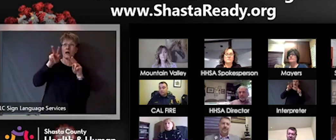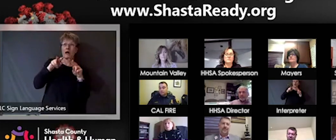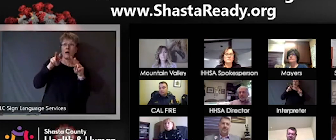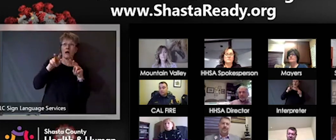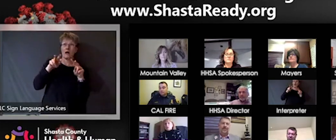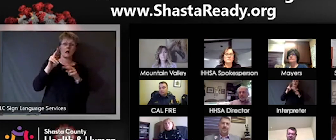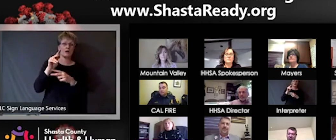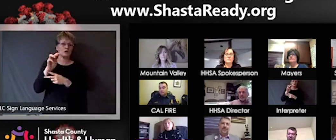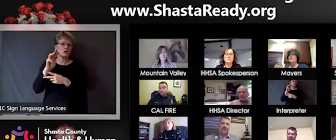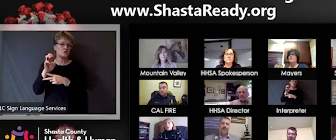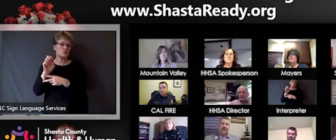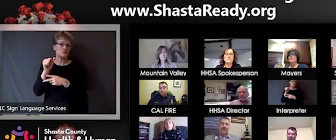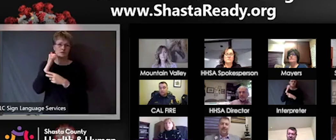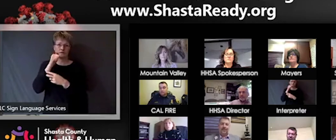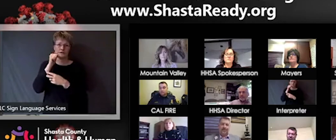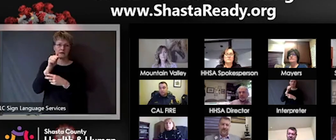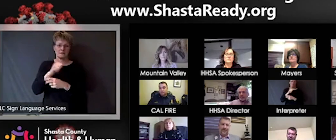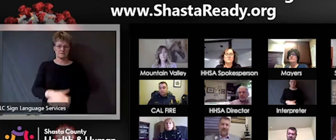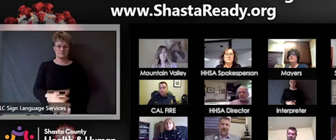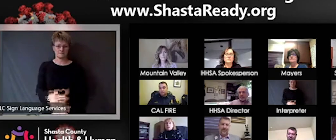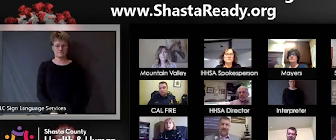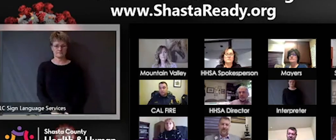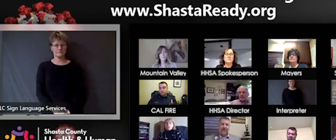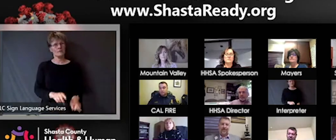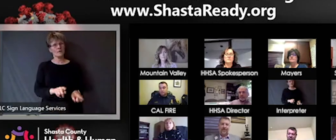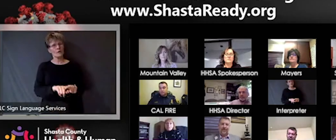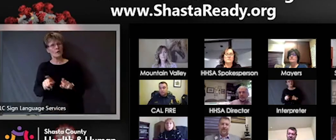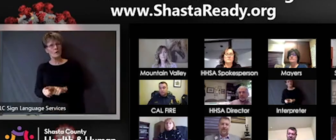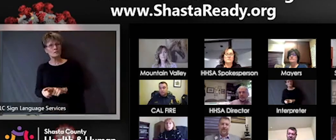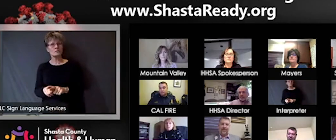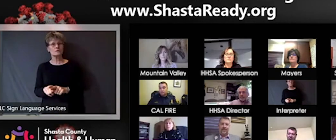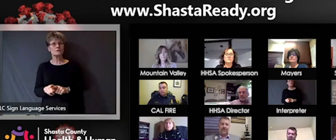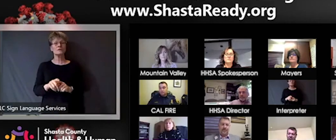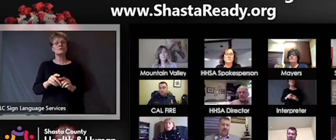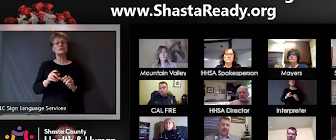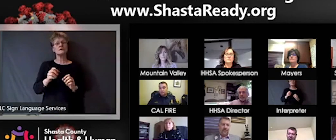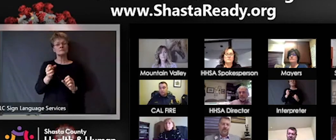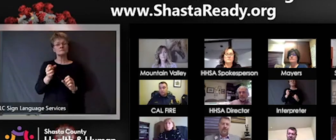socially, making appointments a part of your schedule, scheduling in time to be